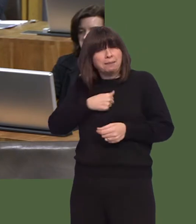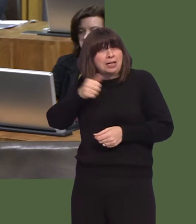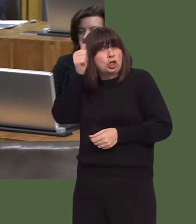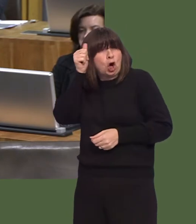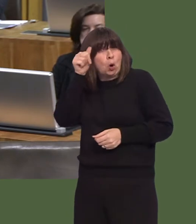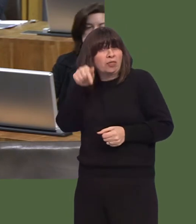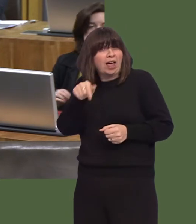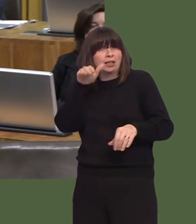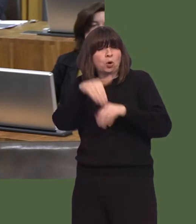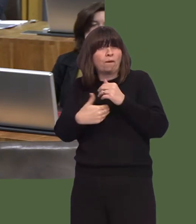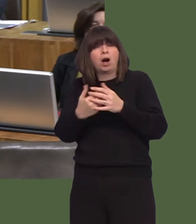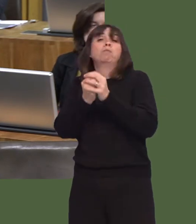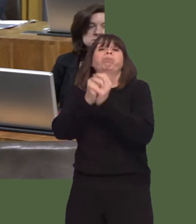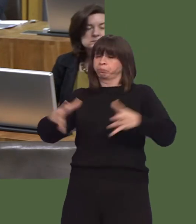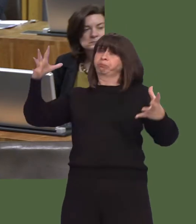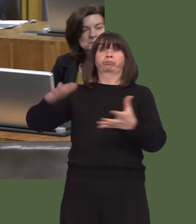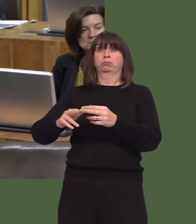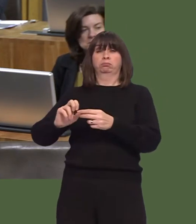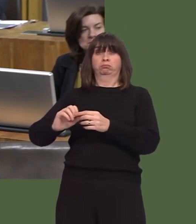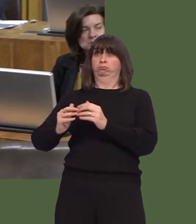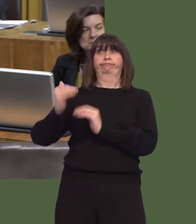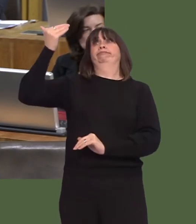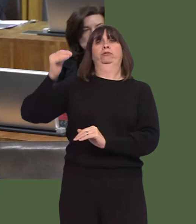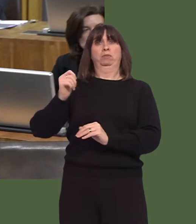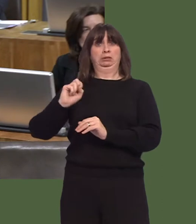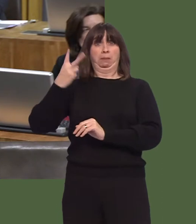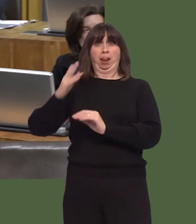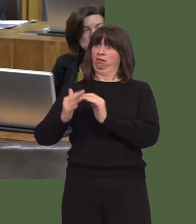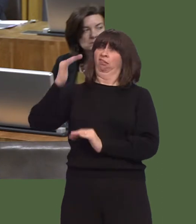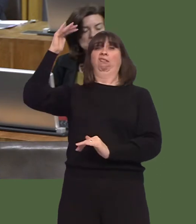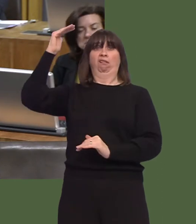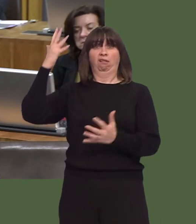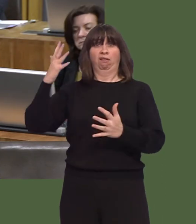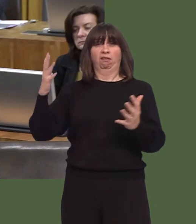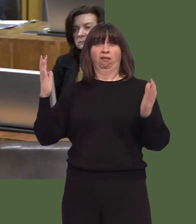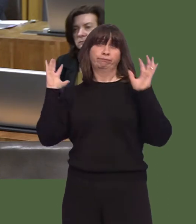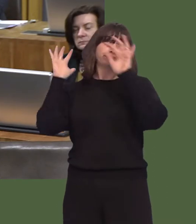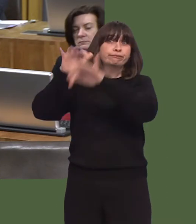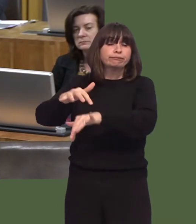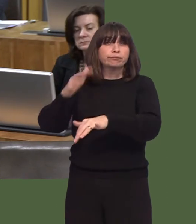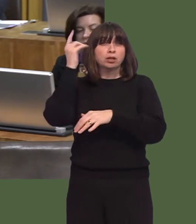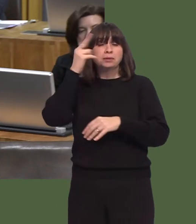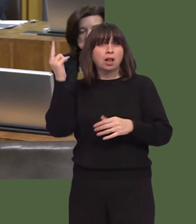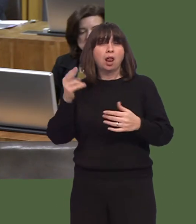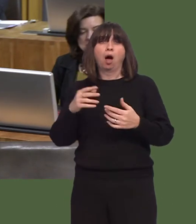I'd argue it isn't. Nevertheless, a great deal of planning went into ensuring that the NHS was able to manage. There were great pressures.